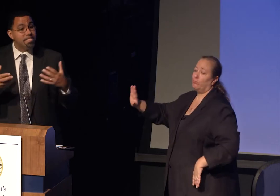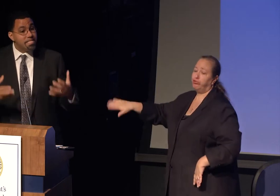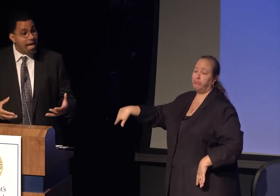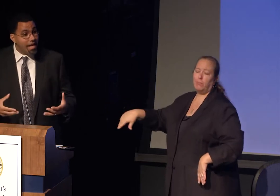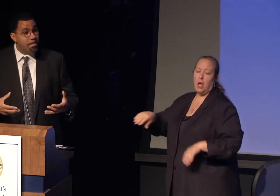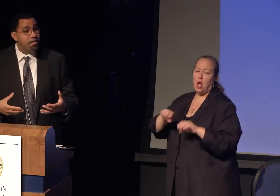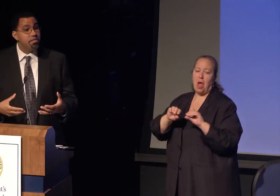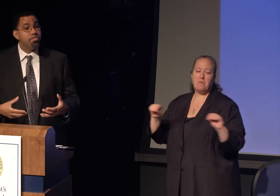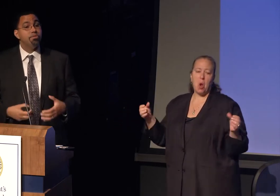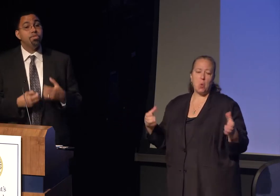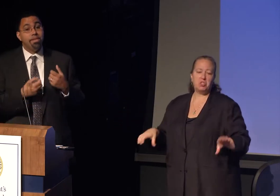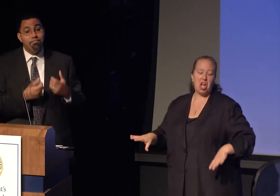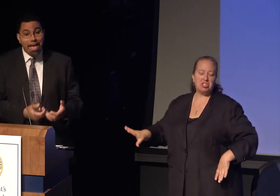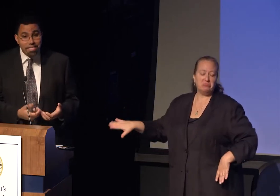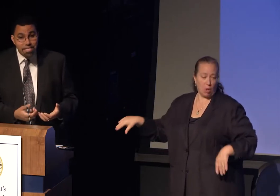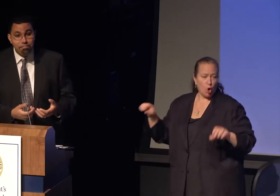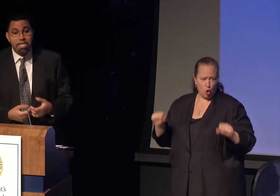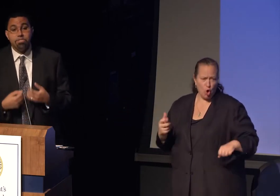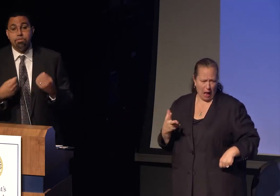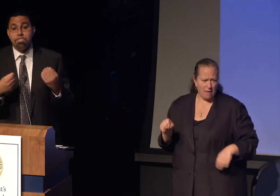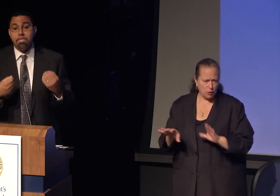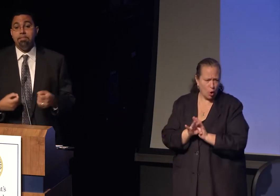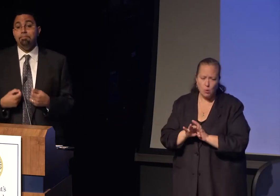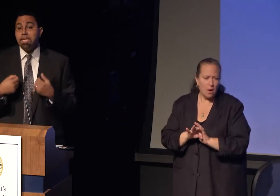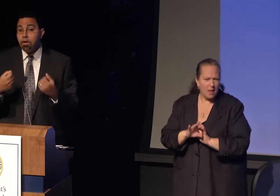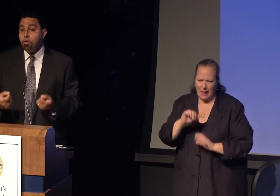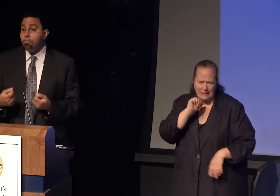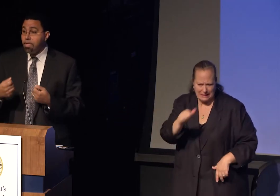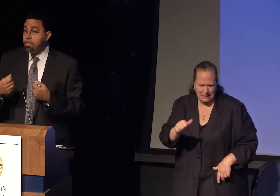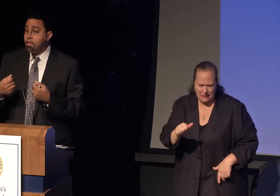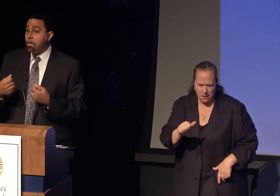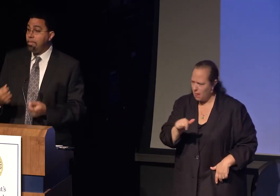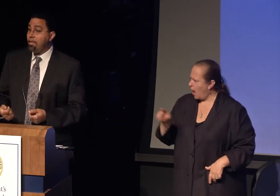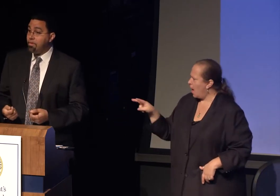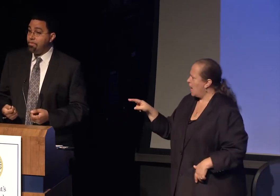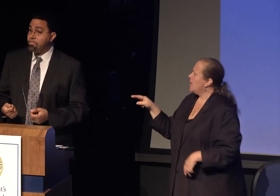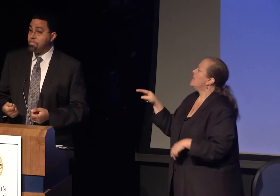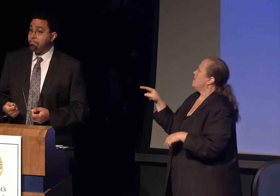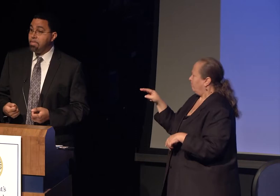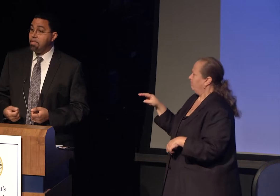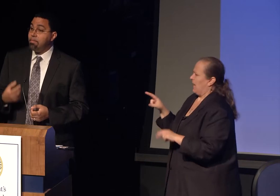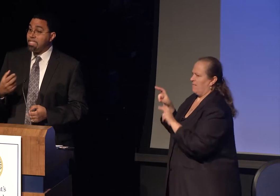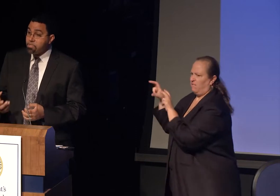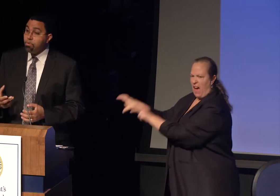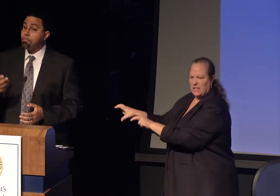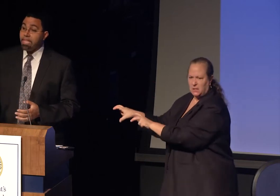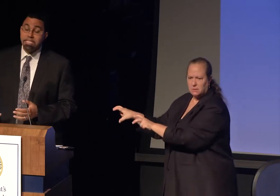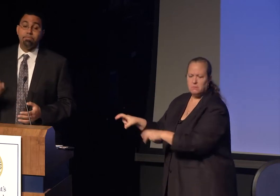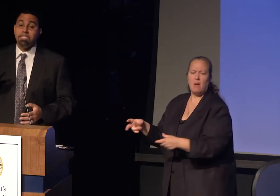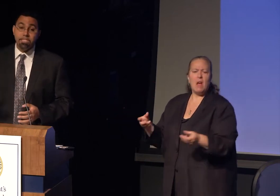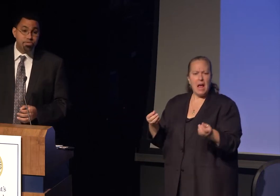Instead, they chose to invest in me and give me hope about the future. They made school a place that was interesting,